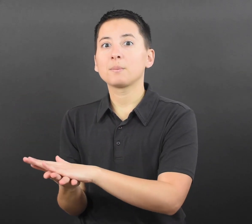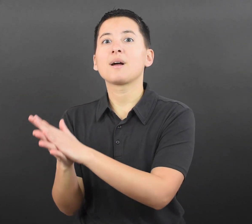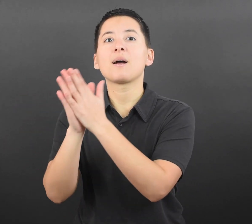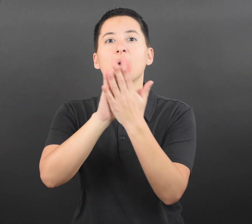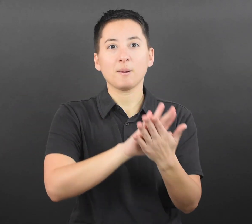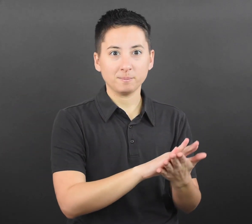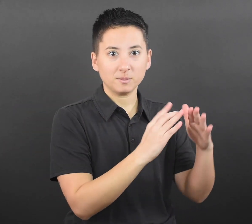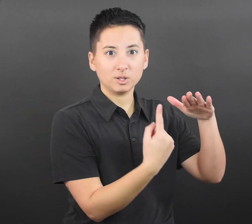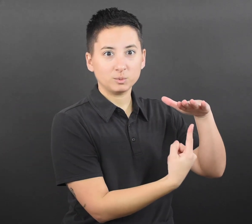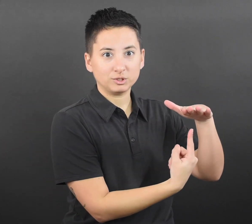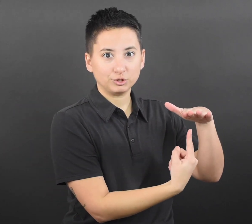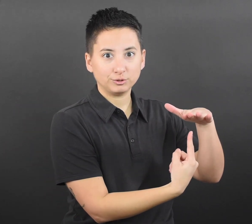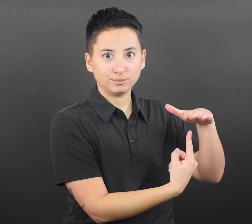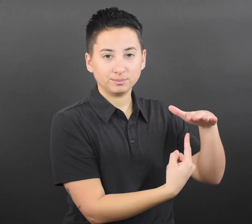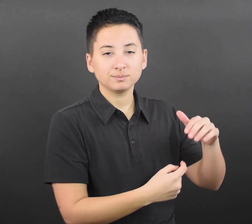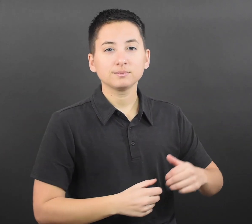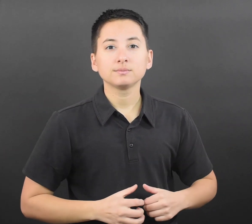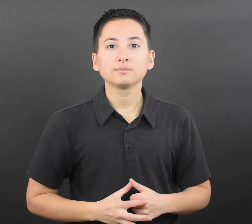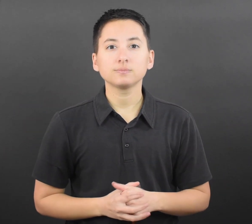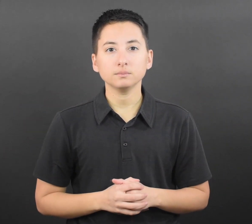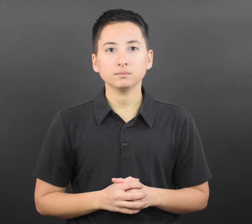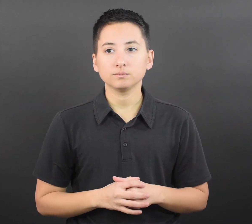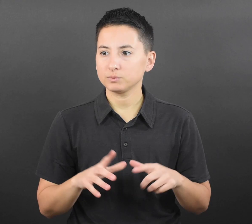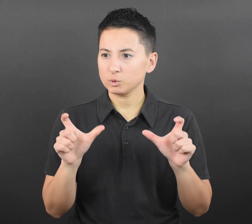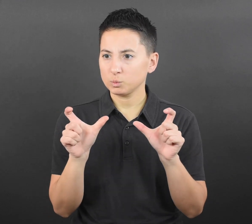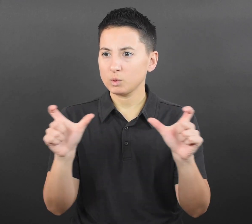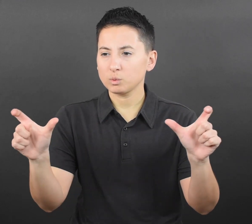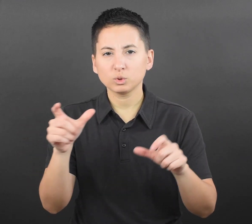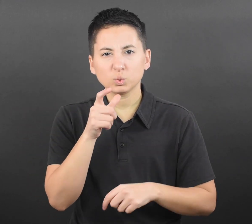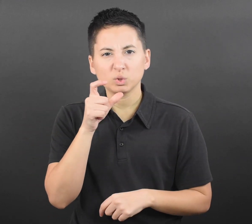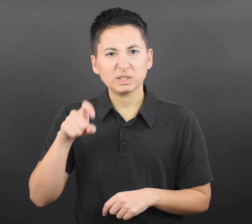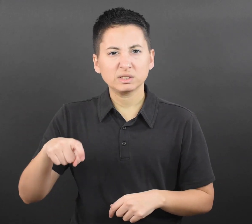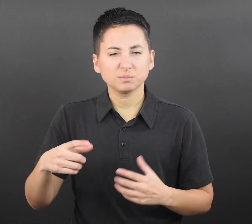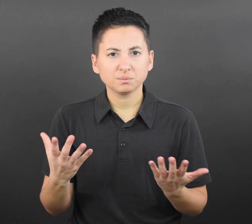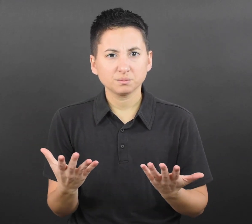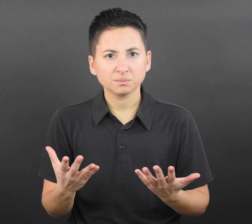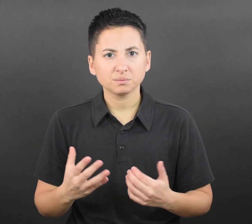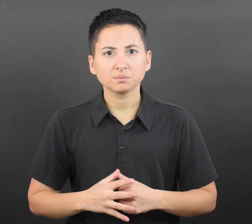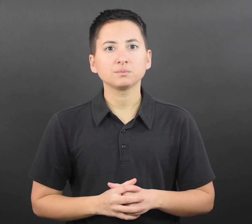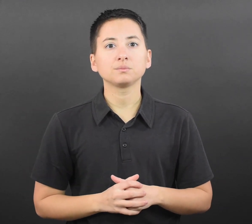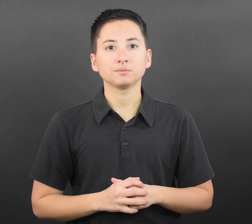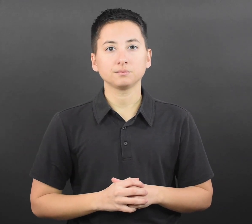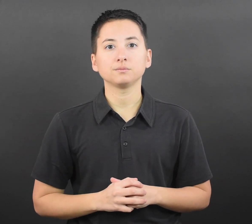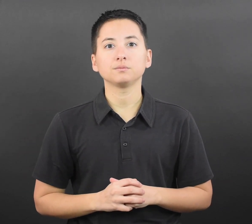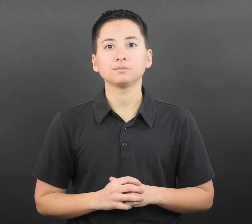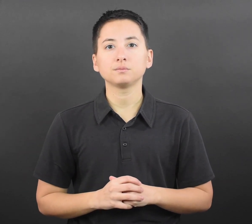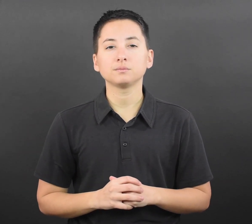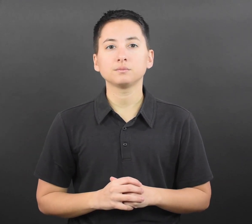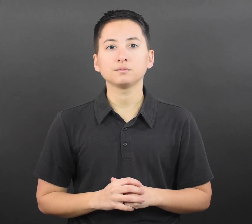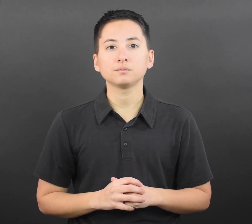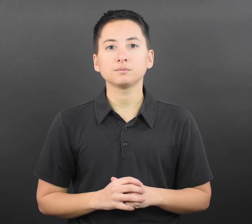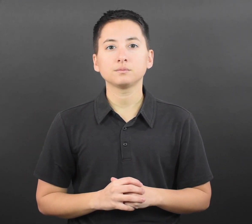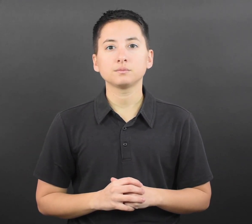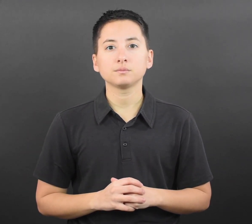for SARS-CoV-2 or develops symptoms of COVID-19 regardless of whether or not they have tested